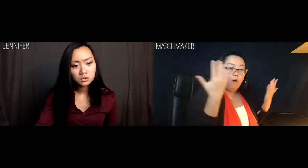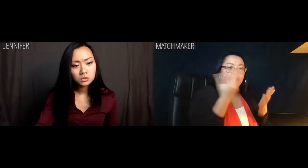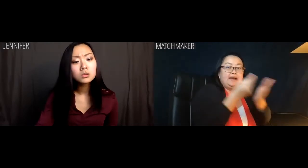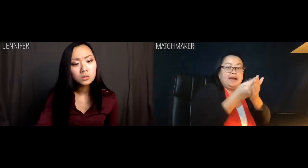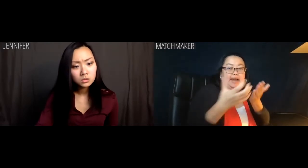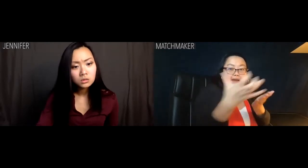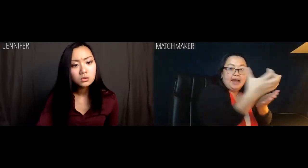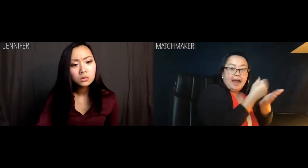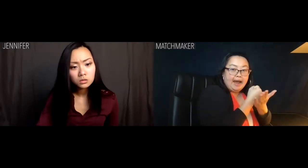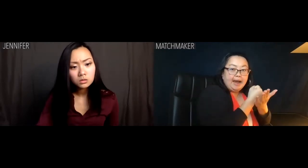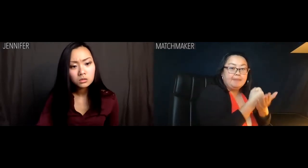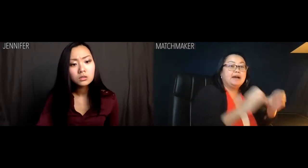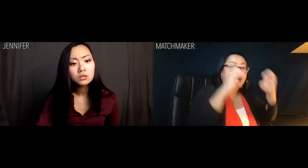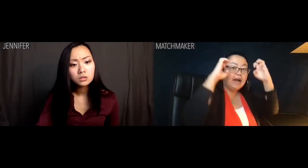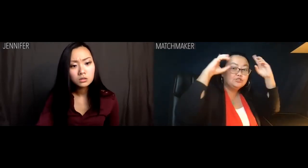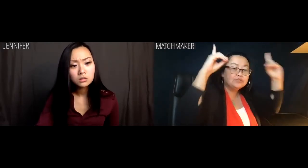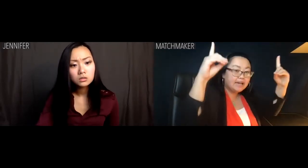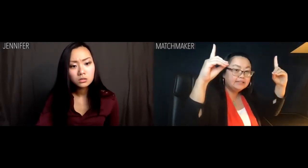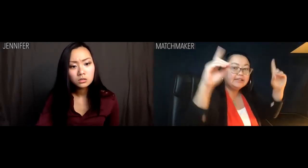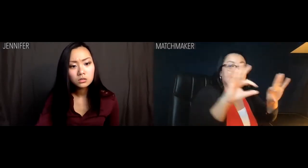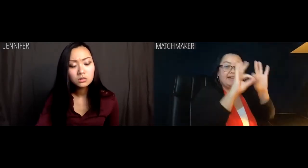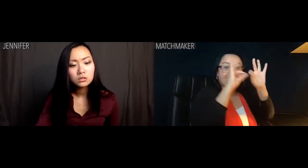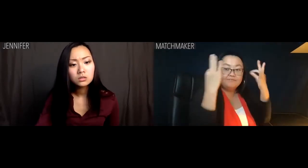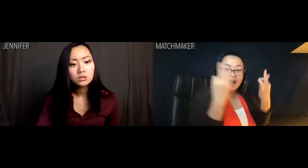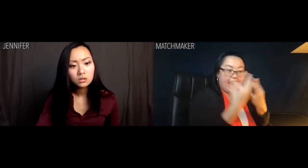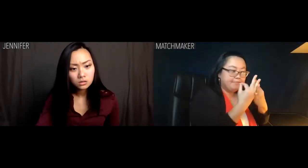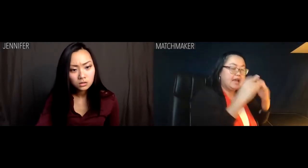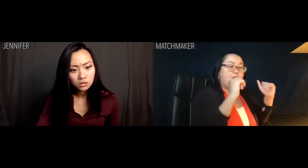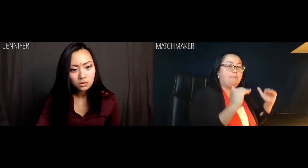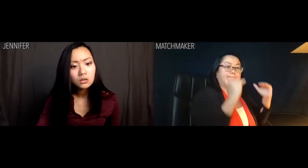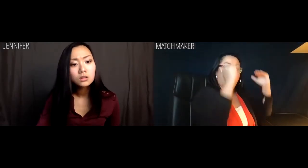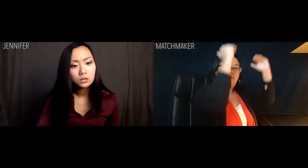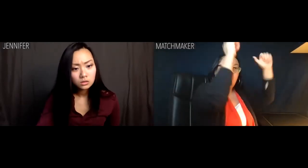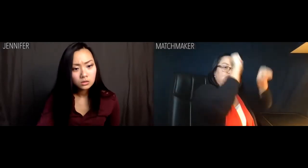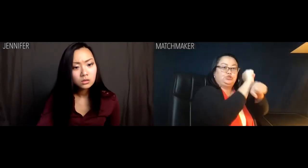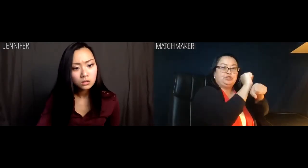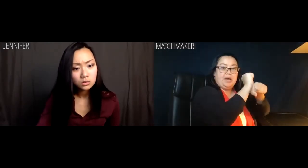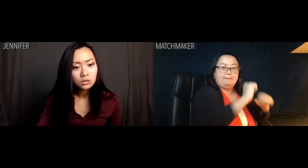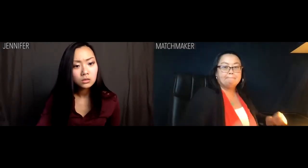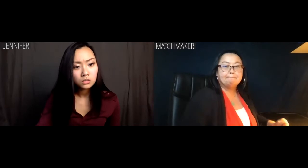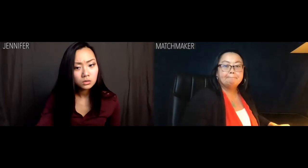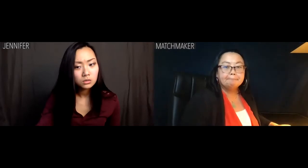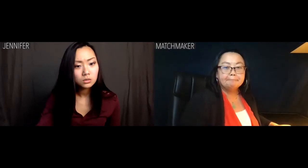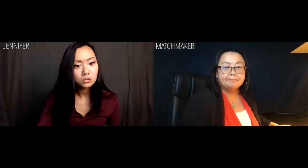income, education, family standing and your capacity for class mobility.